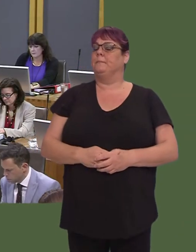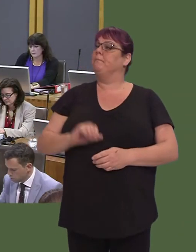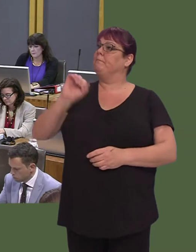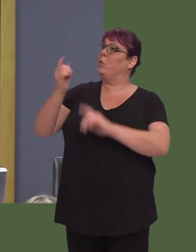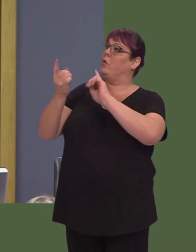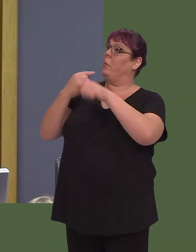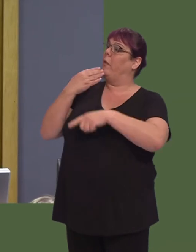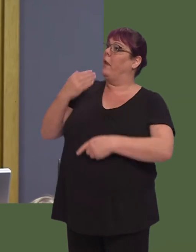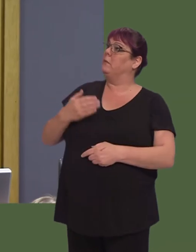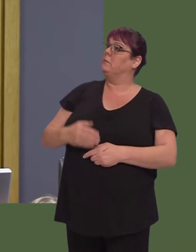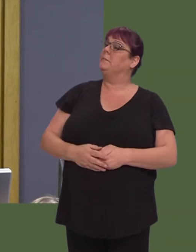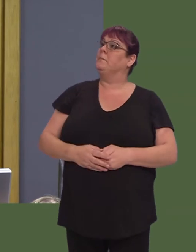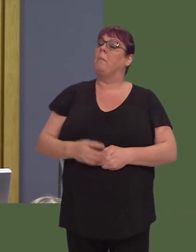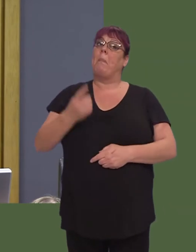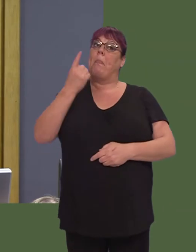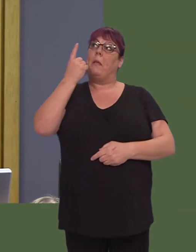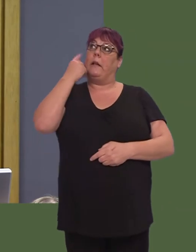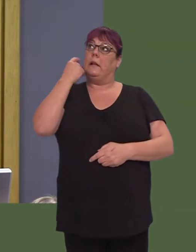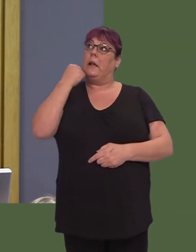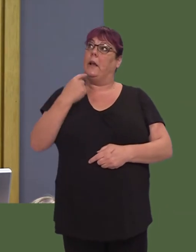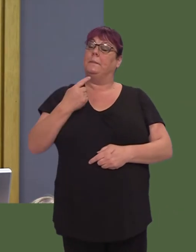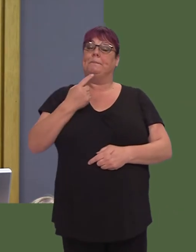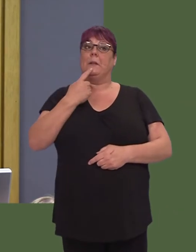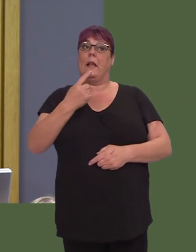Yesterday, it was reported that the number of local bus journeys made in Britain had